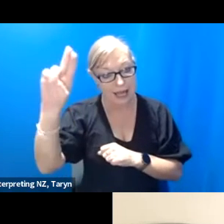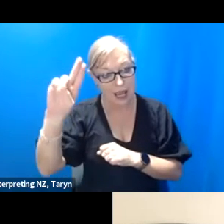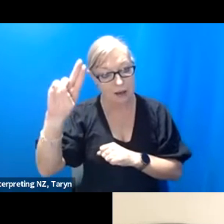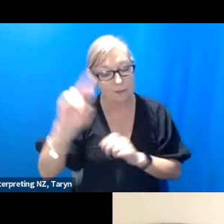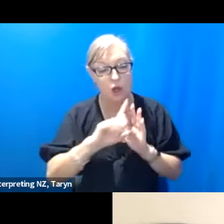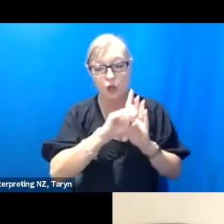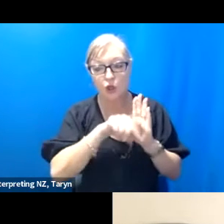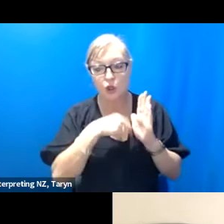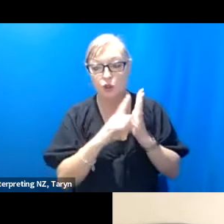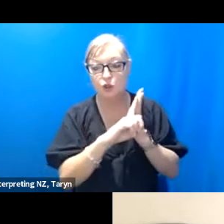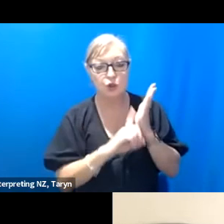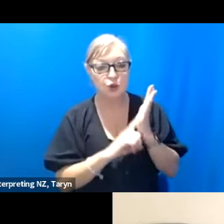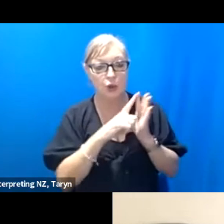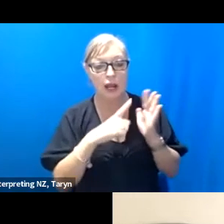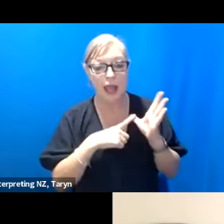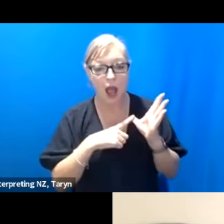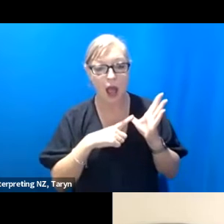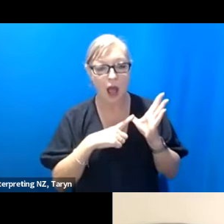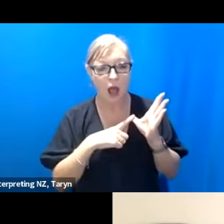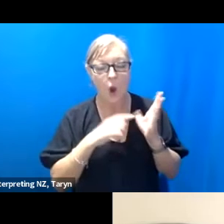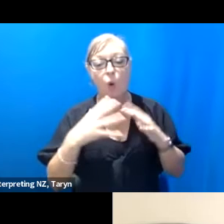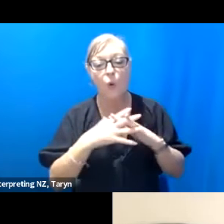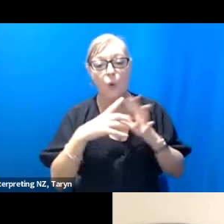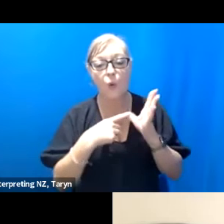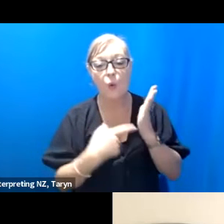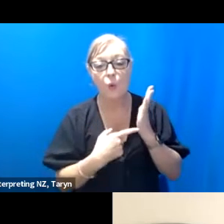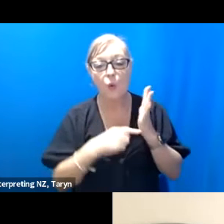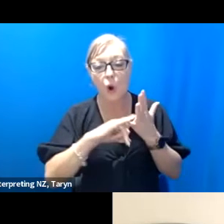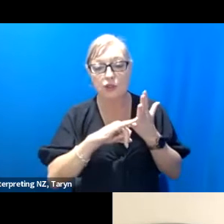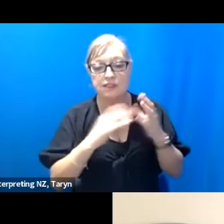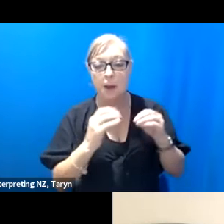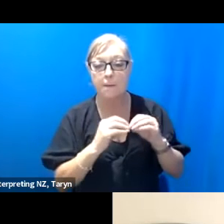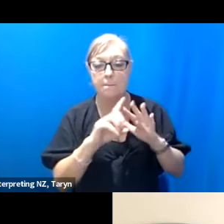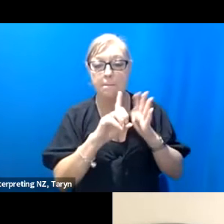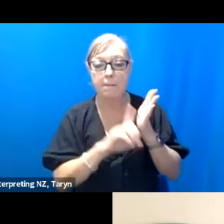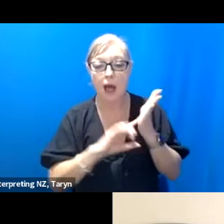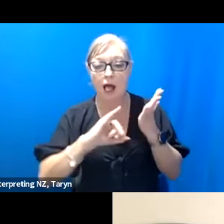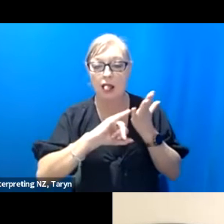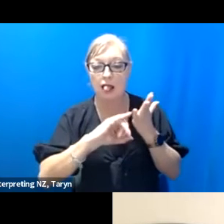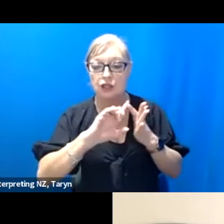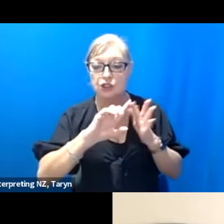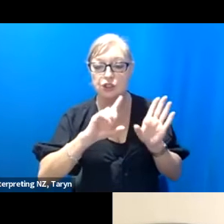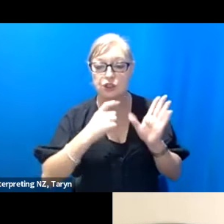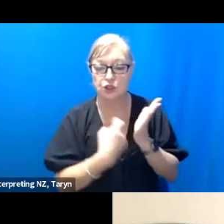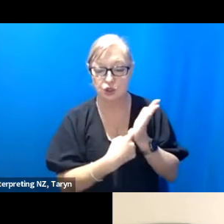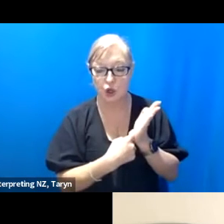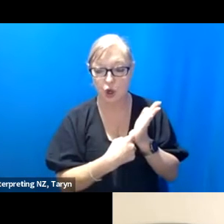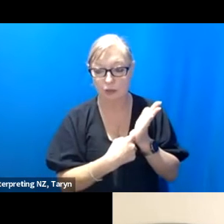Belser like, Professor Julia Watts Belser actually, I’ll write in the chat. Okay.